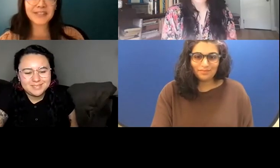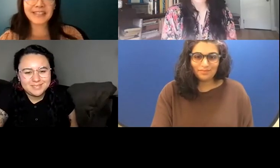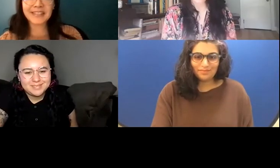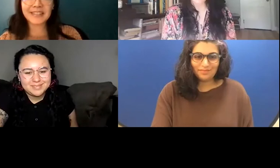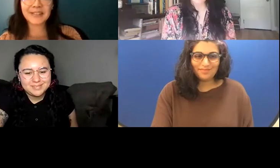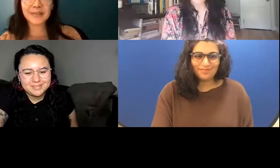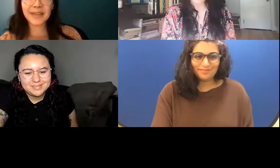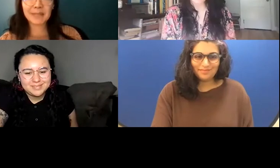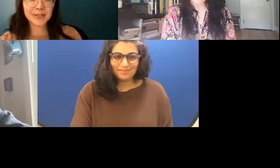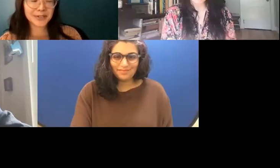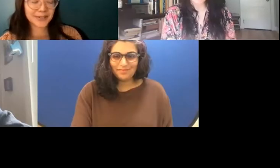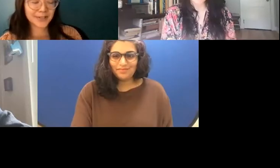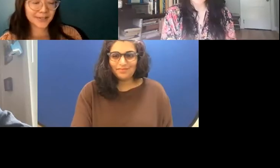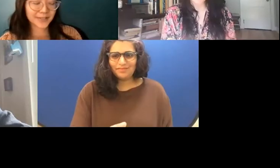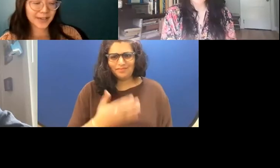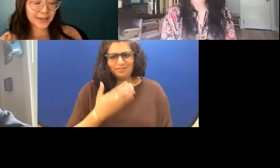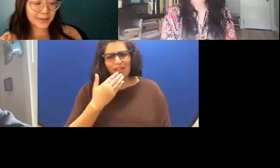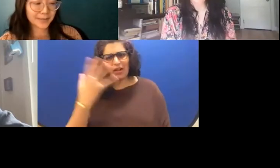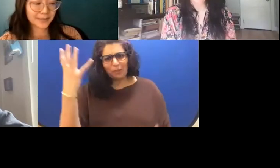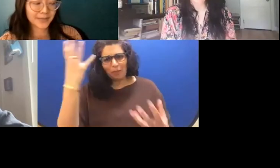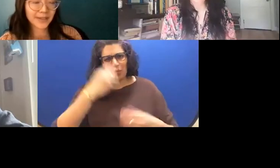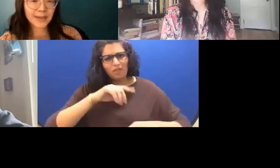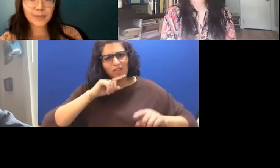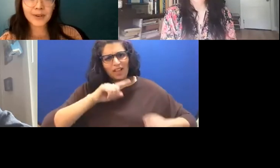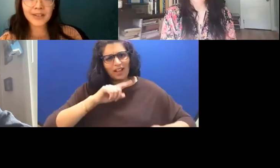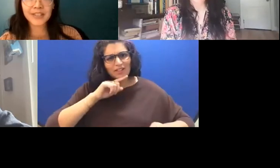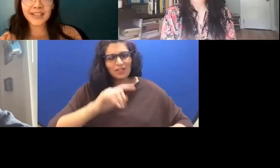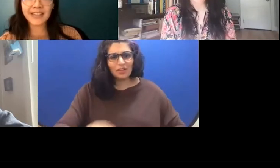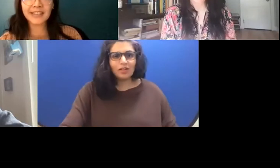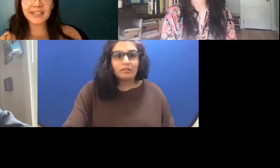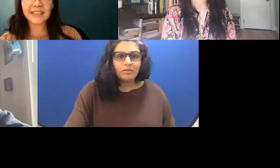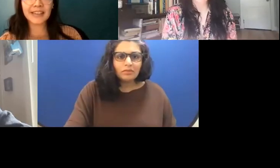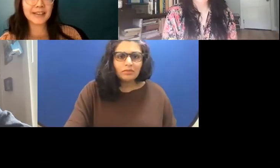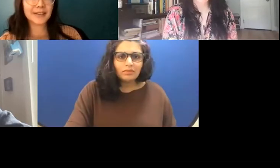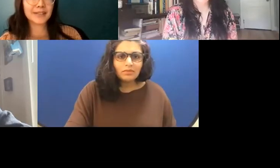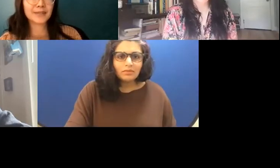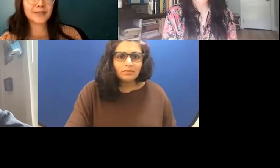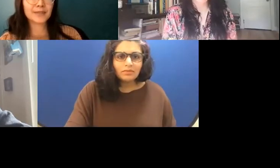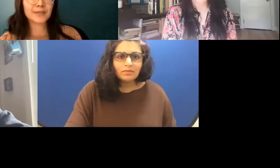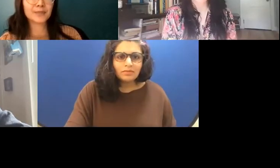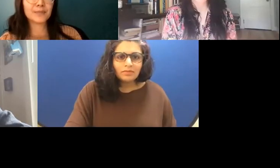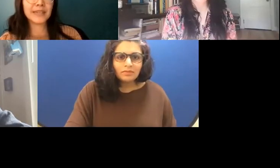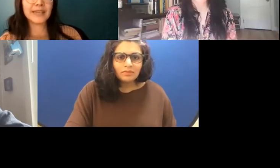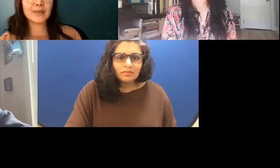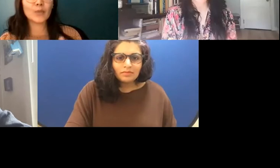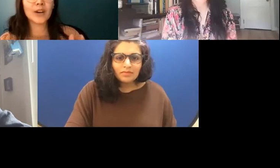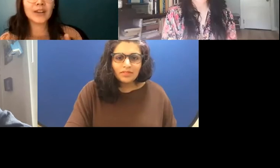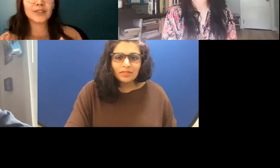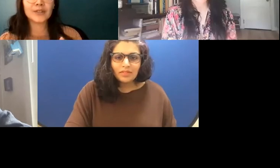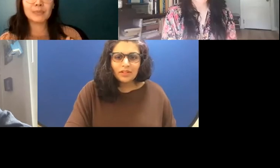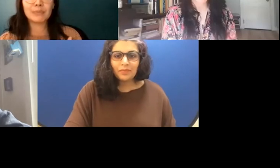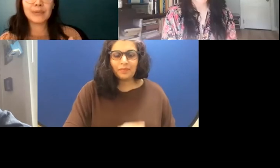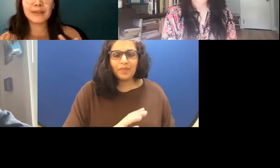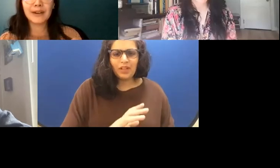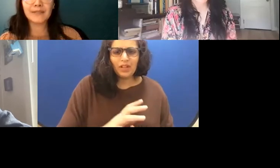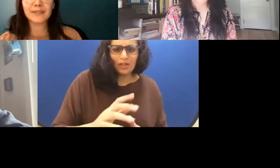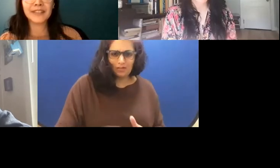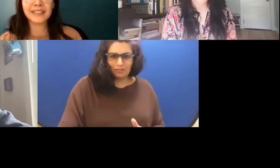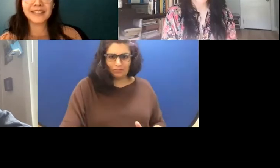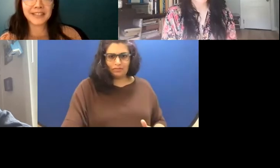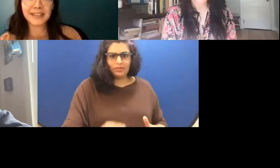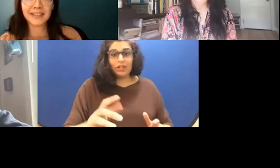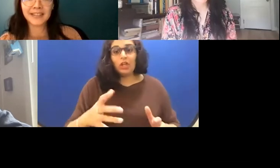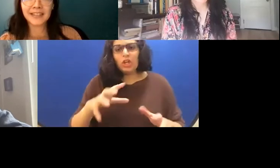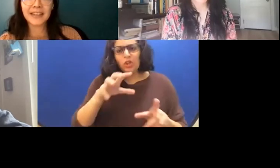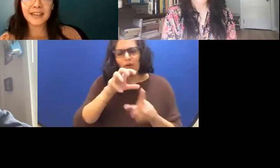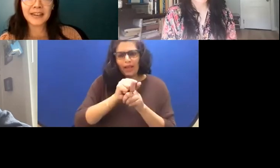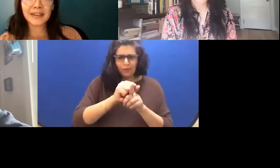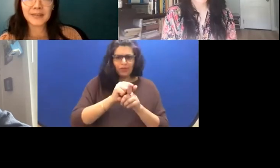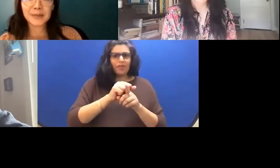I feel like you capture this watching and being watched, but not really feeling seen.